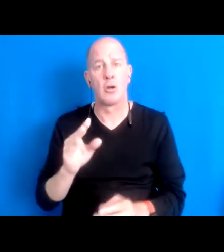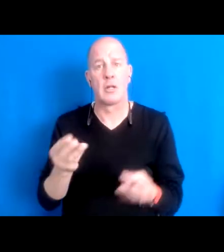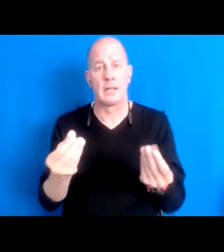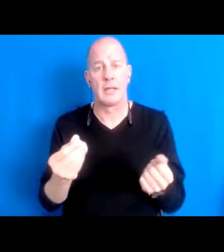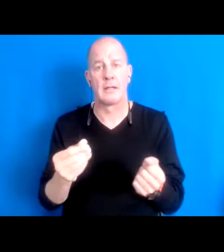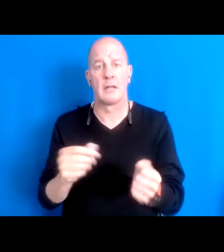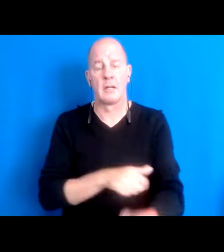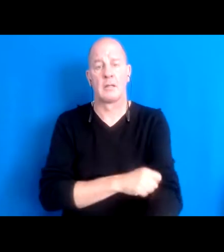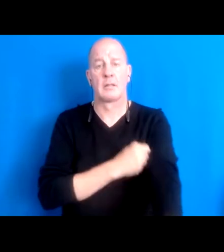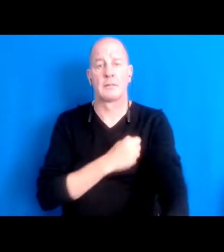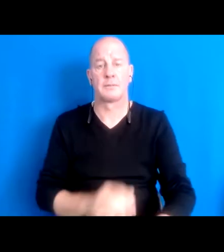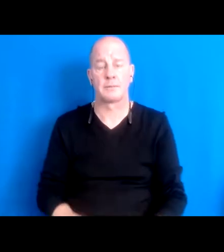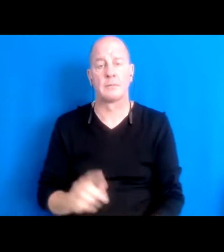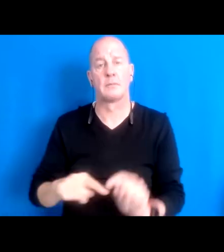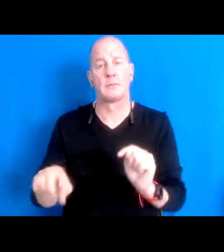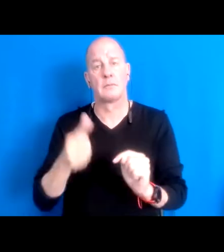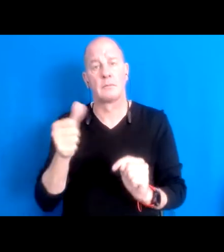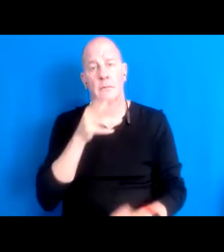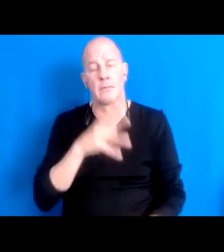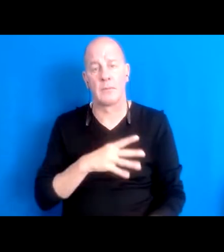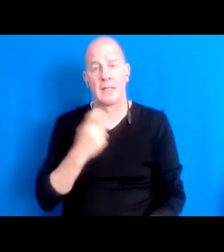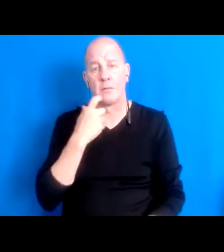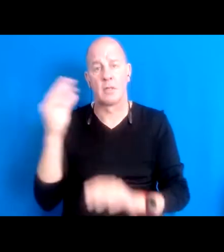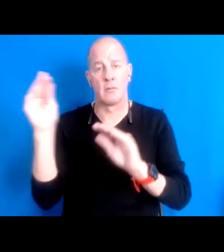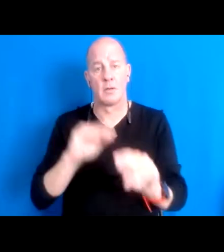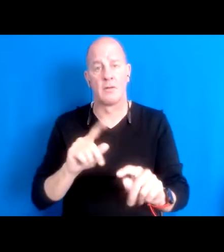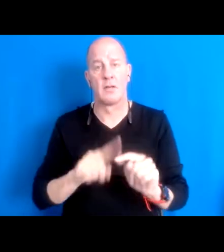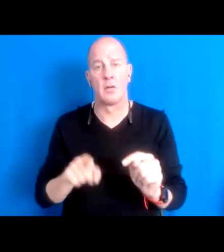15:54:44 And she's really her experience speaks to the urban indigenous experience you know